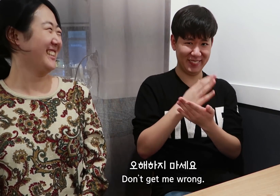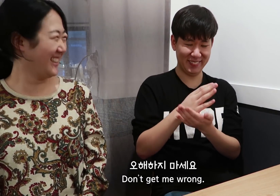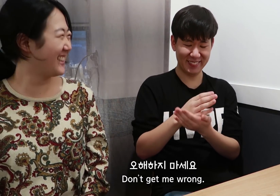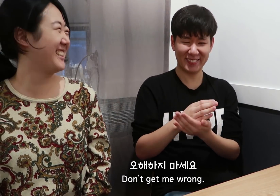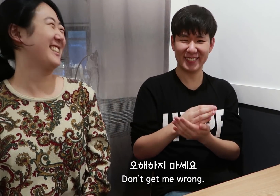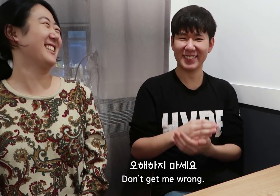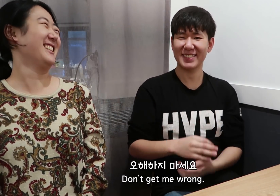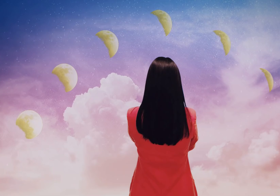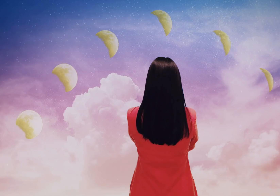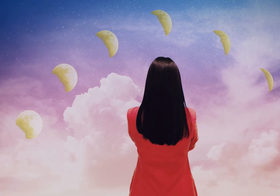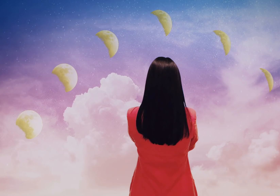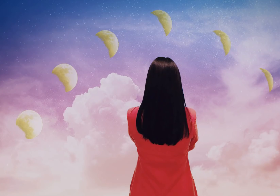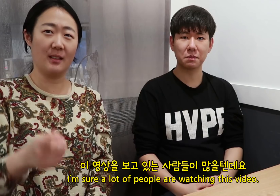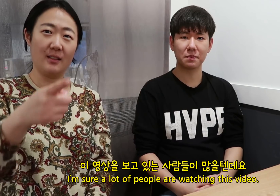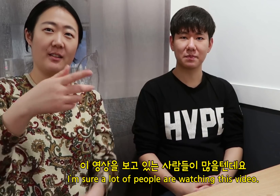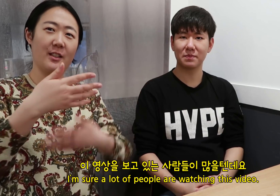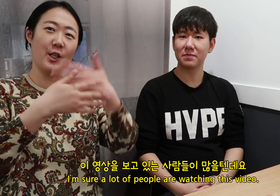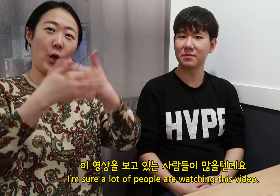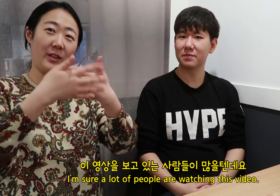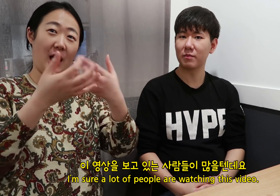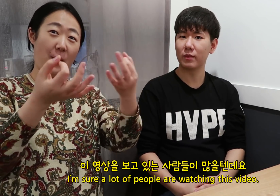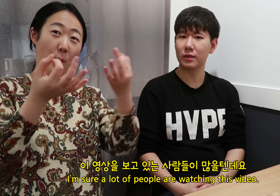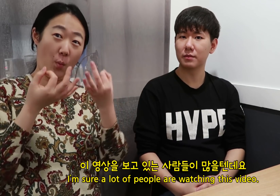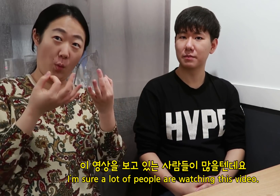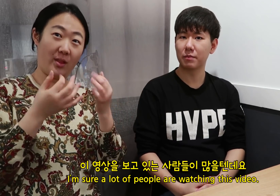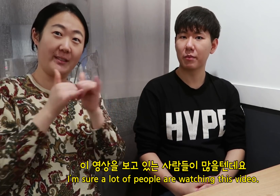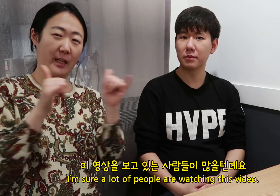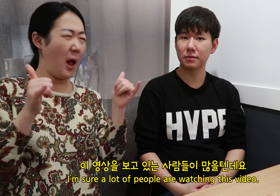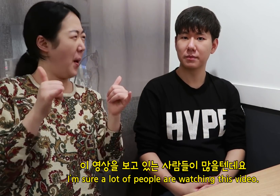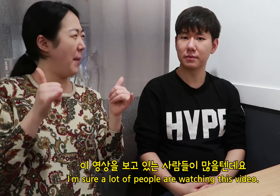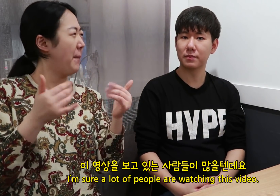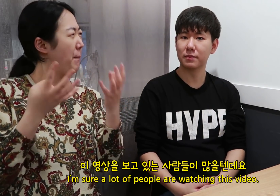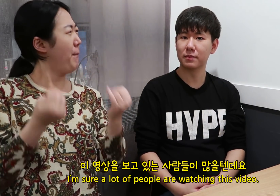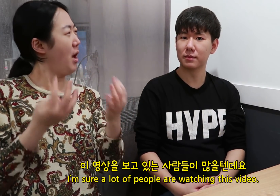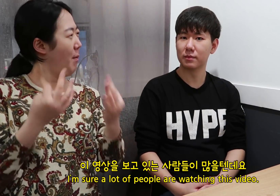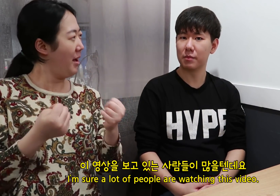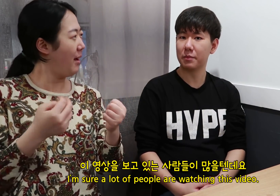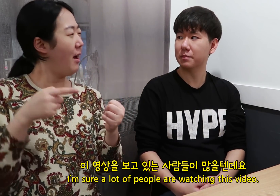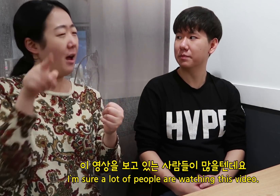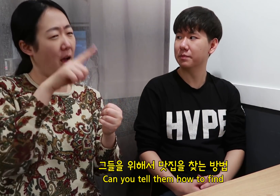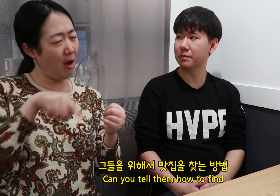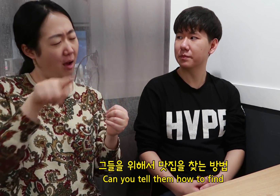Don’t get me wrong. I’m sure a lot of people are watching this video.